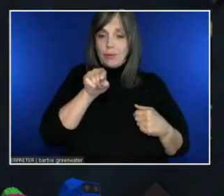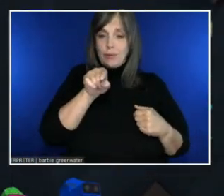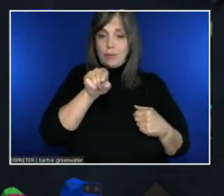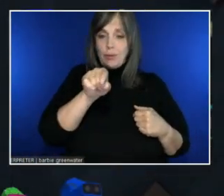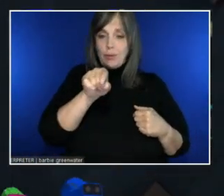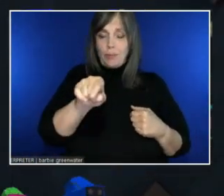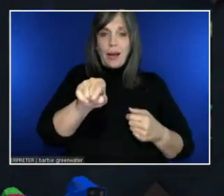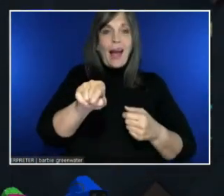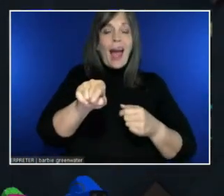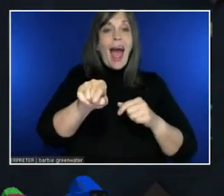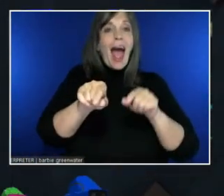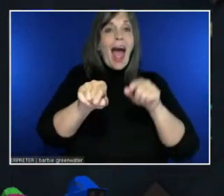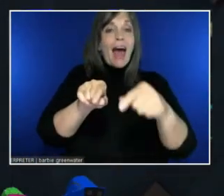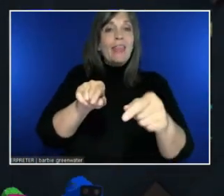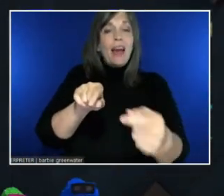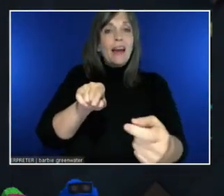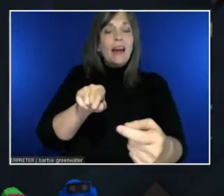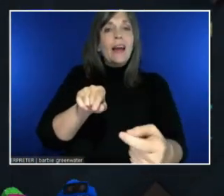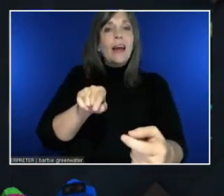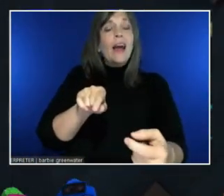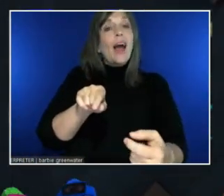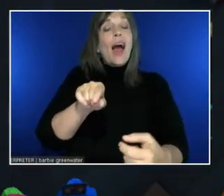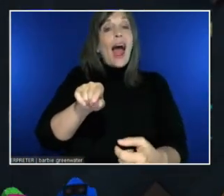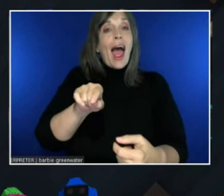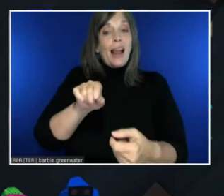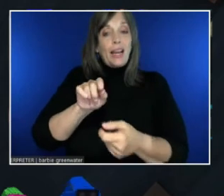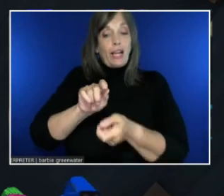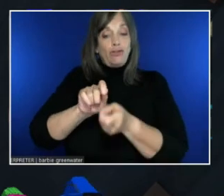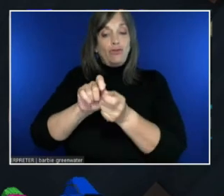And then they can speak in their language and it's translated into mine.